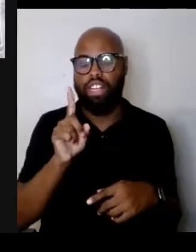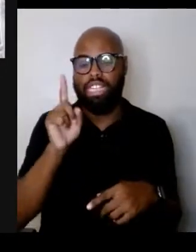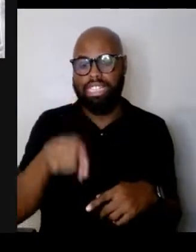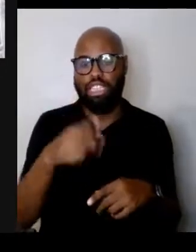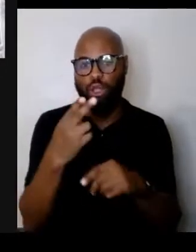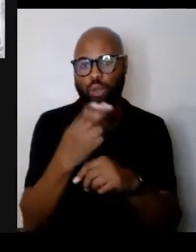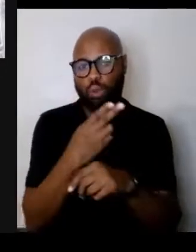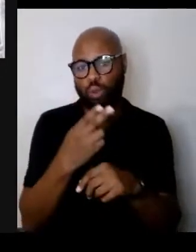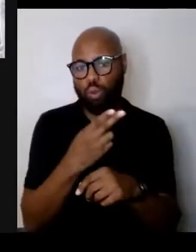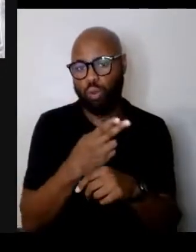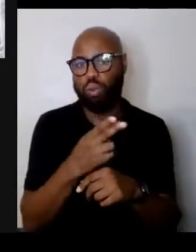Thank you, Sonja?